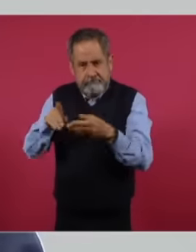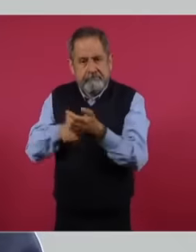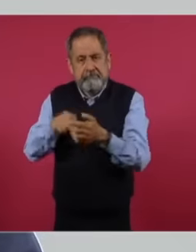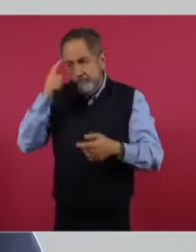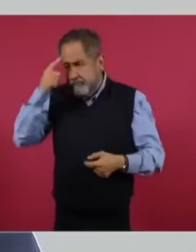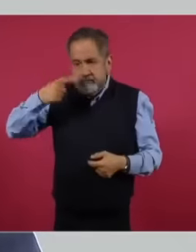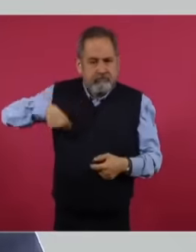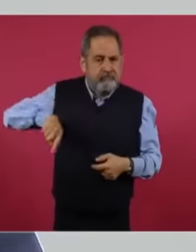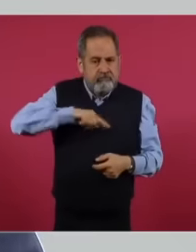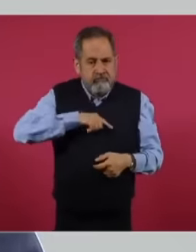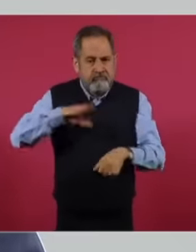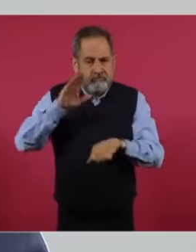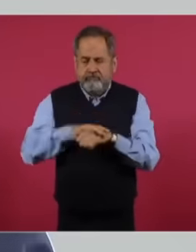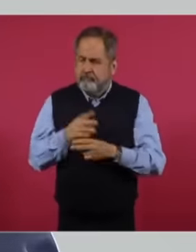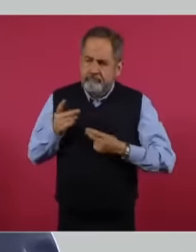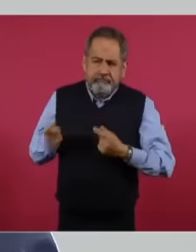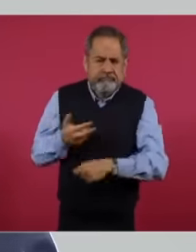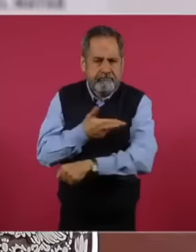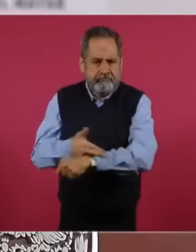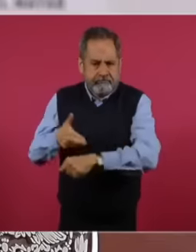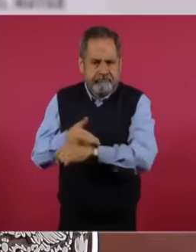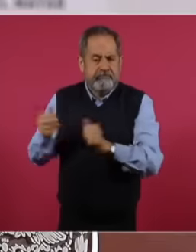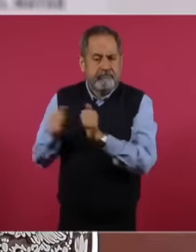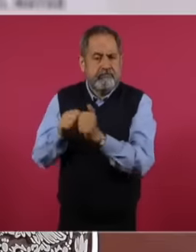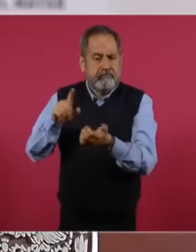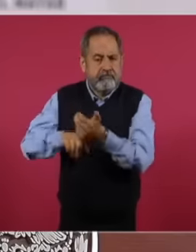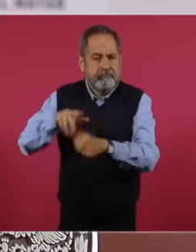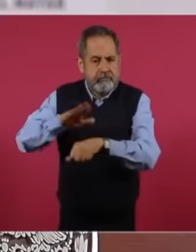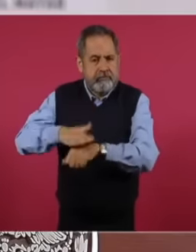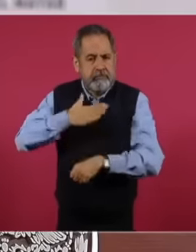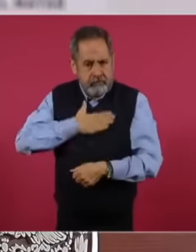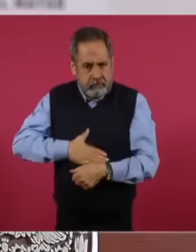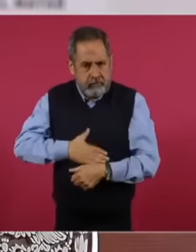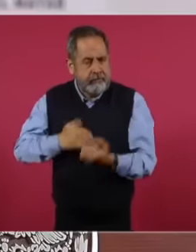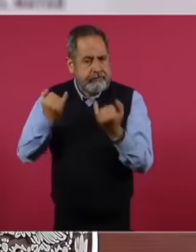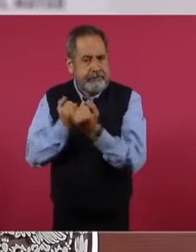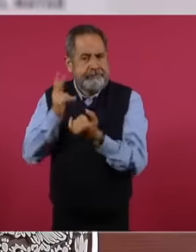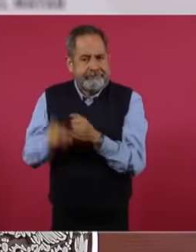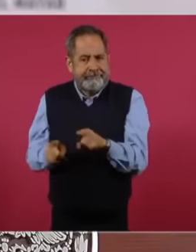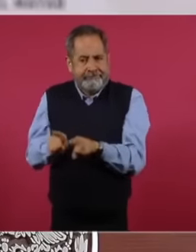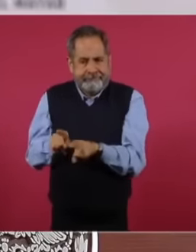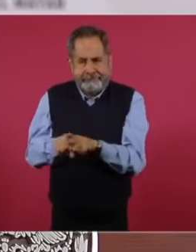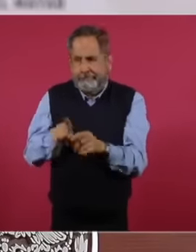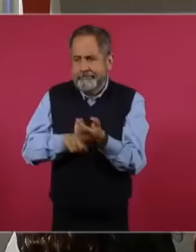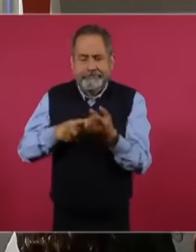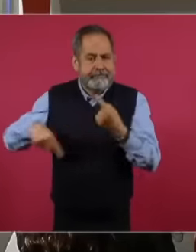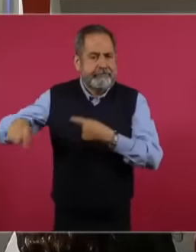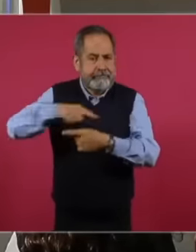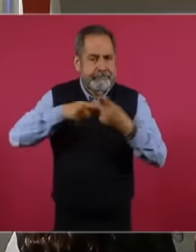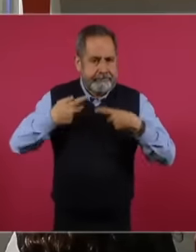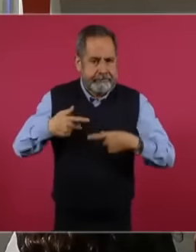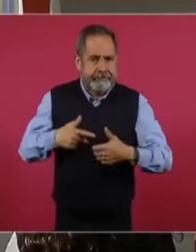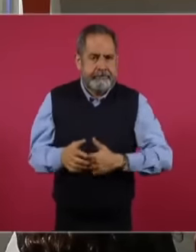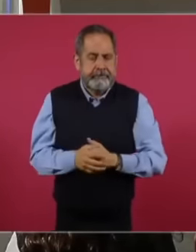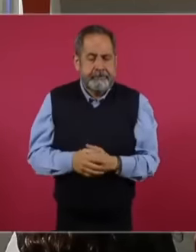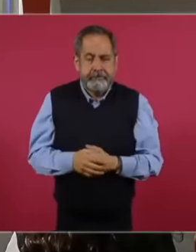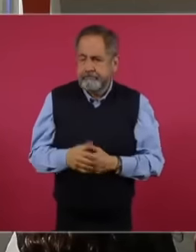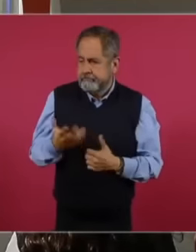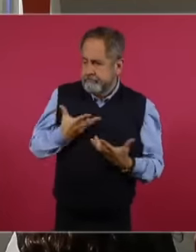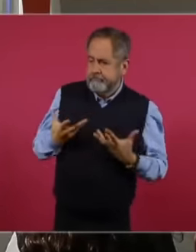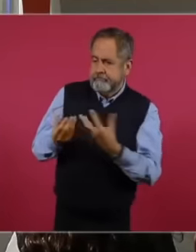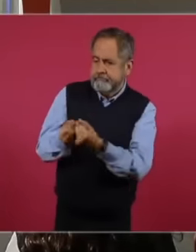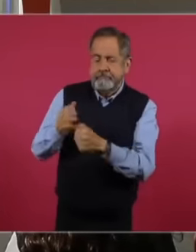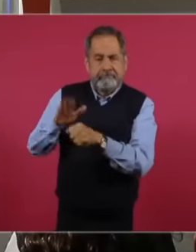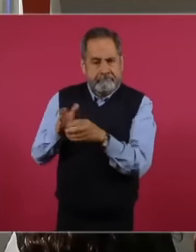are agile and fair as much as the industry needs, we collaborate widely with the